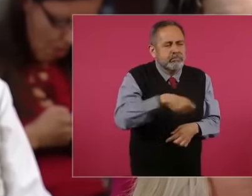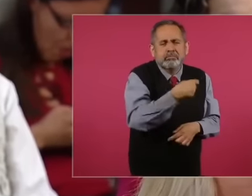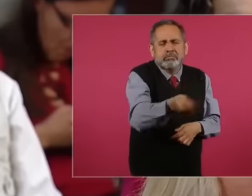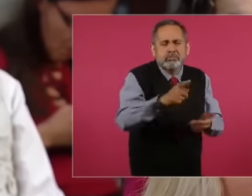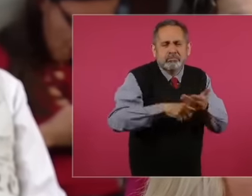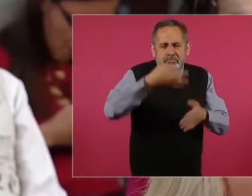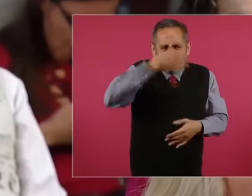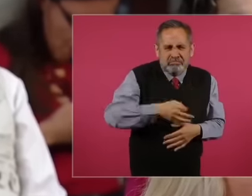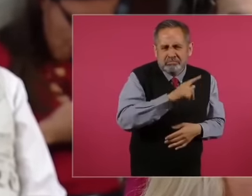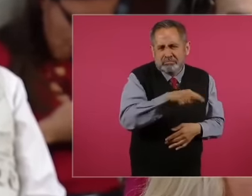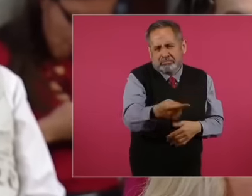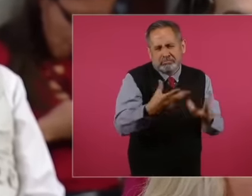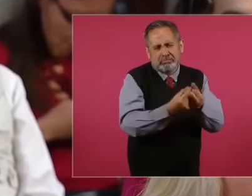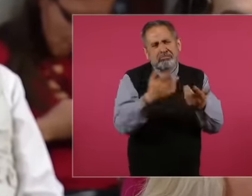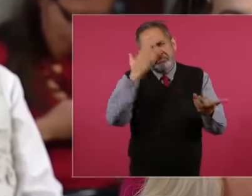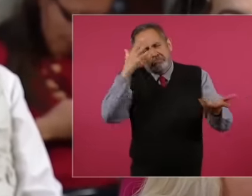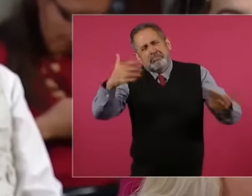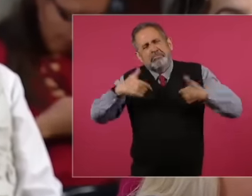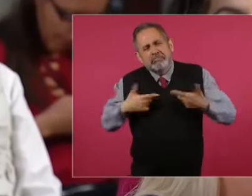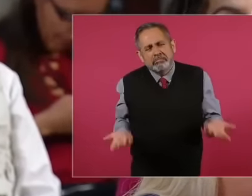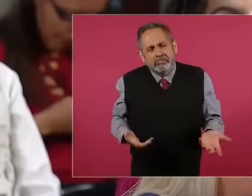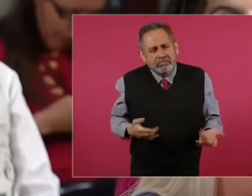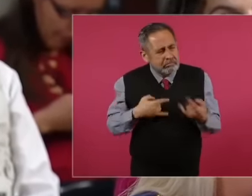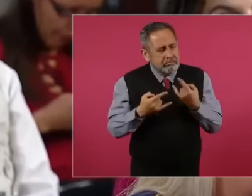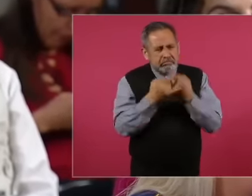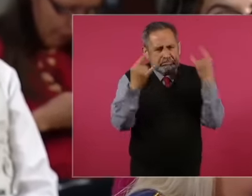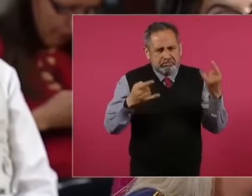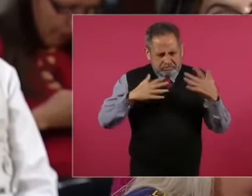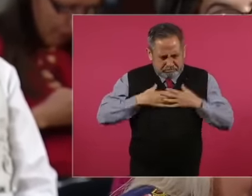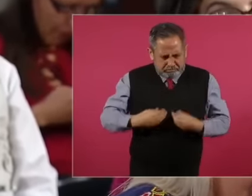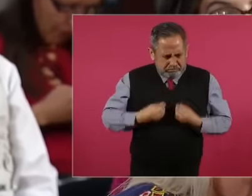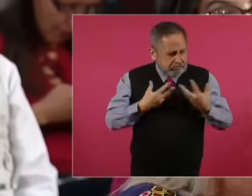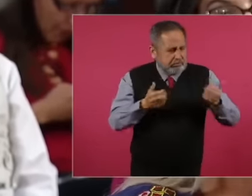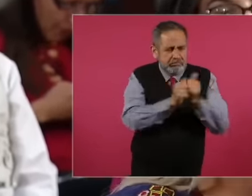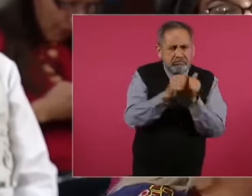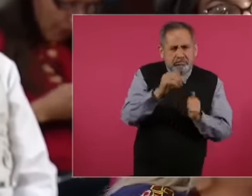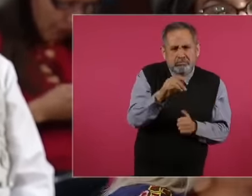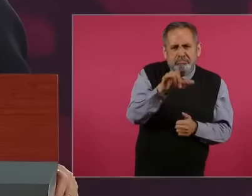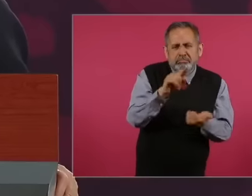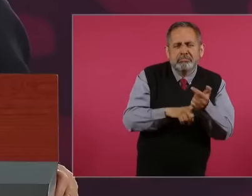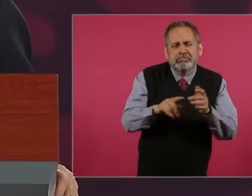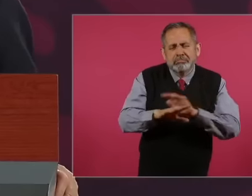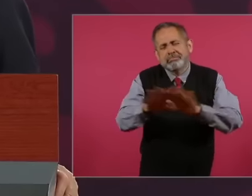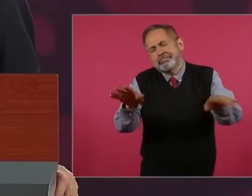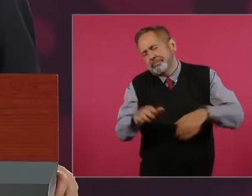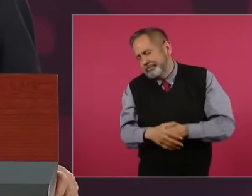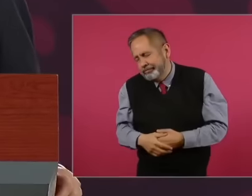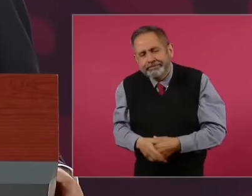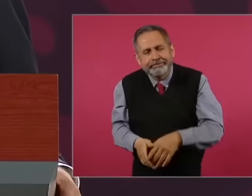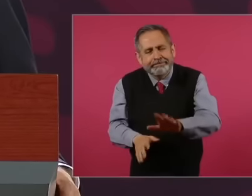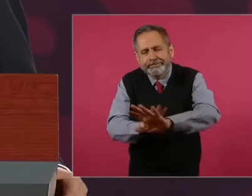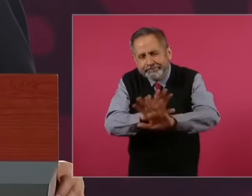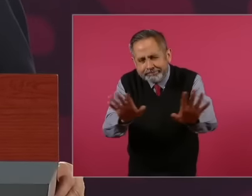Listen, if I can tell you the story of me and Malio, that is a very long story, now,